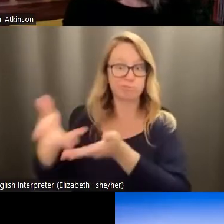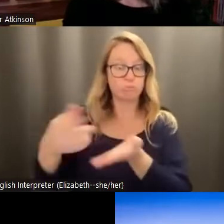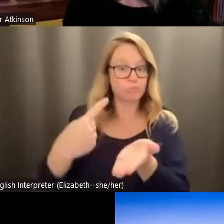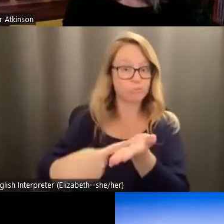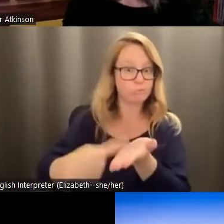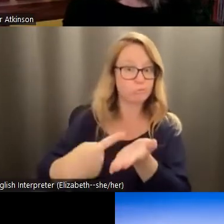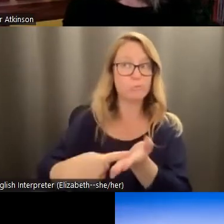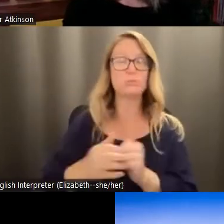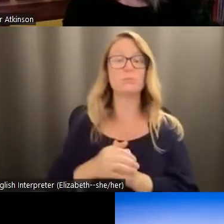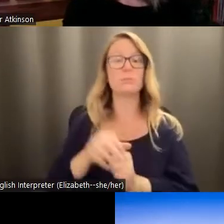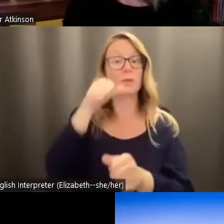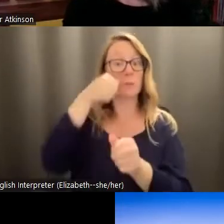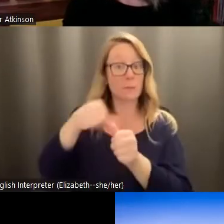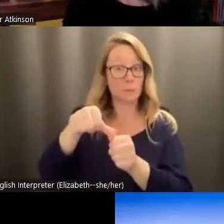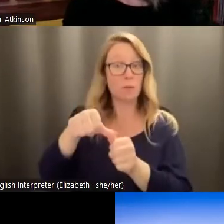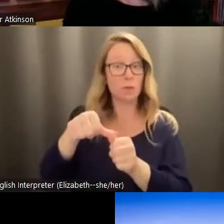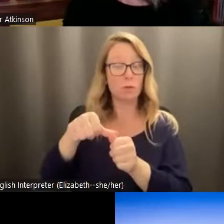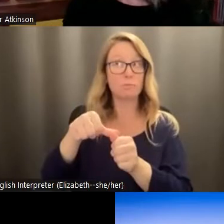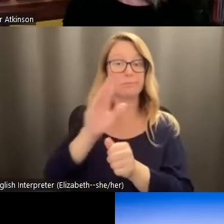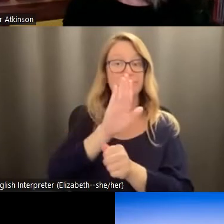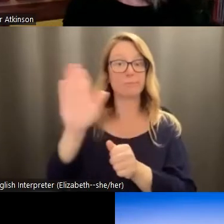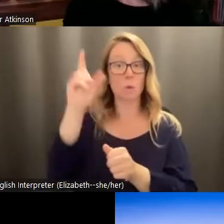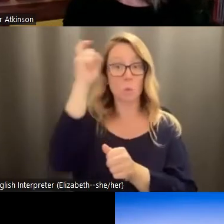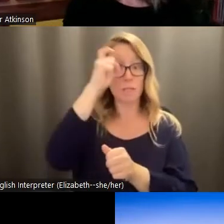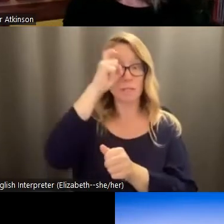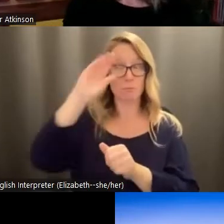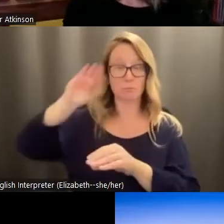to remember the wisdom that they provided to us and pass down to